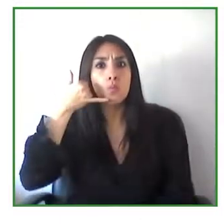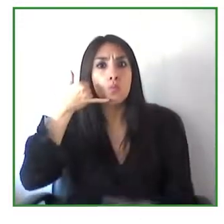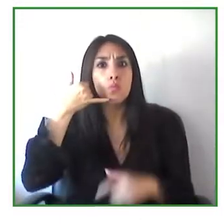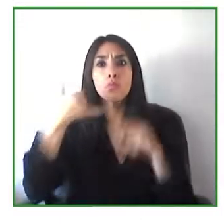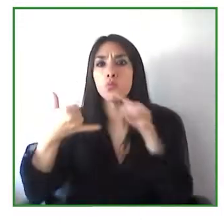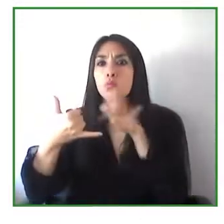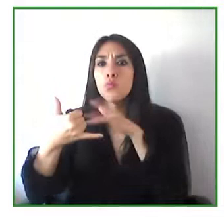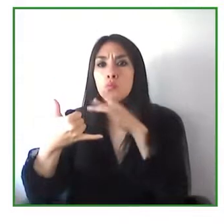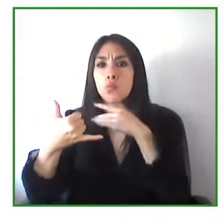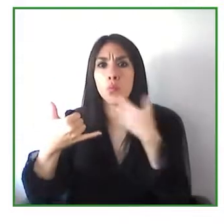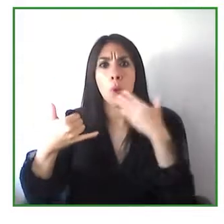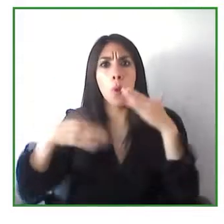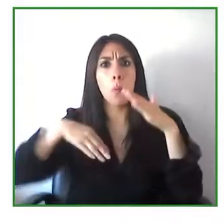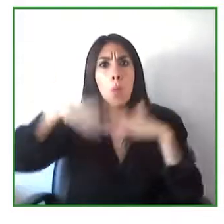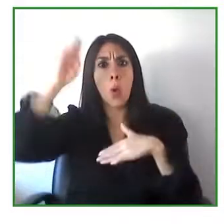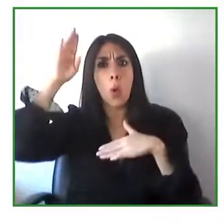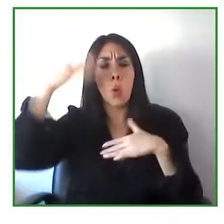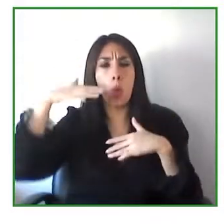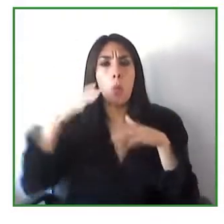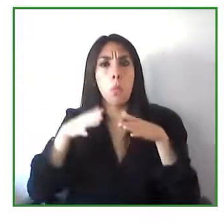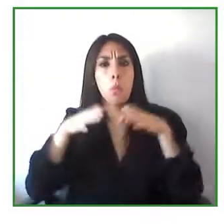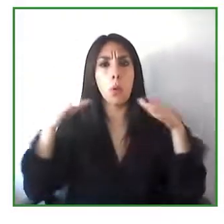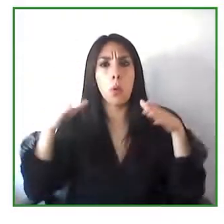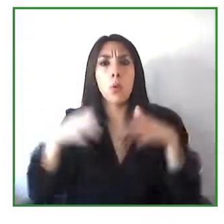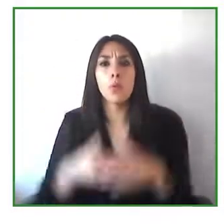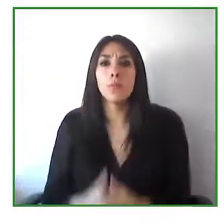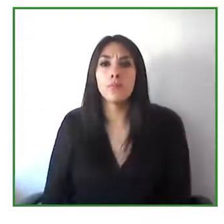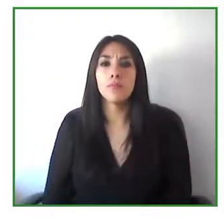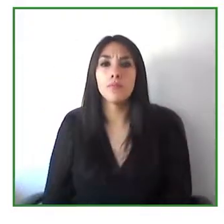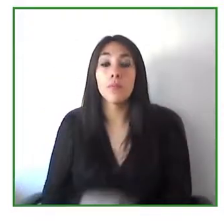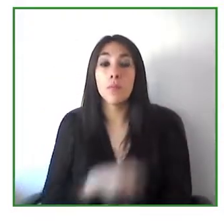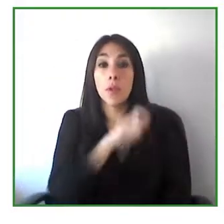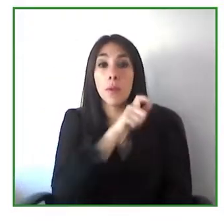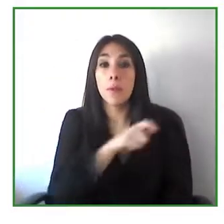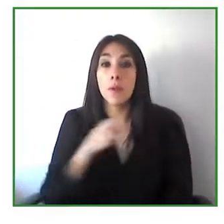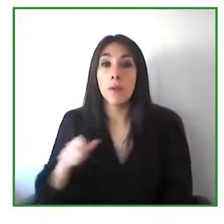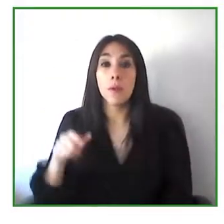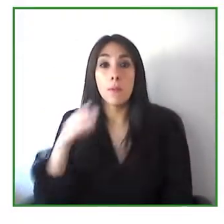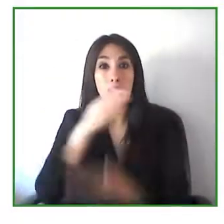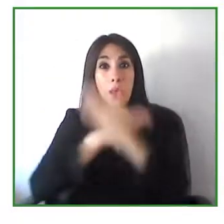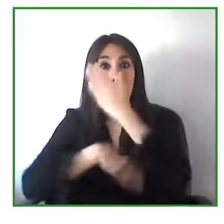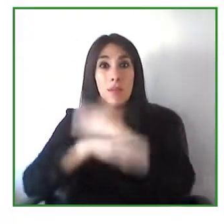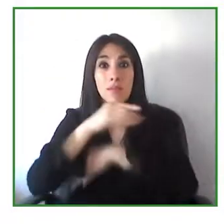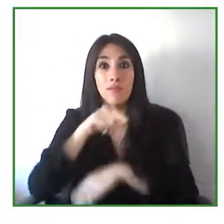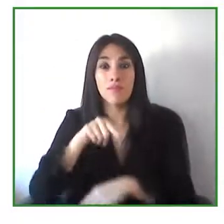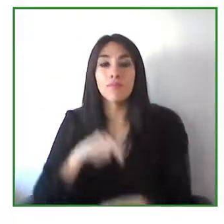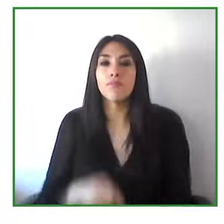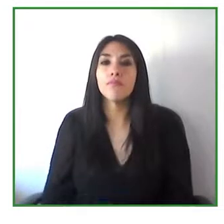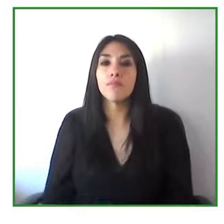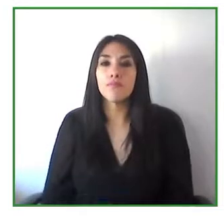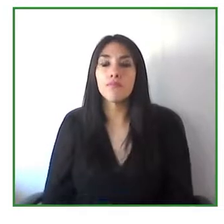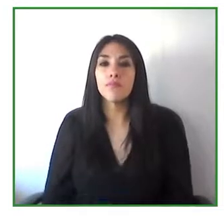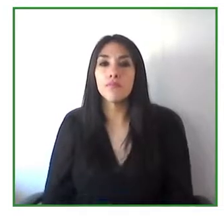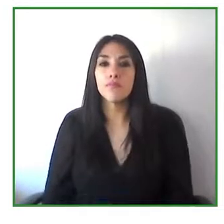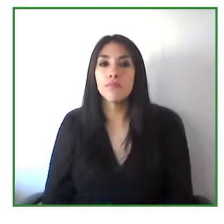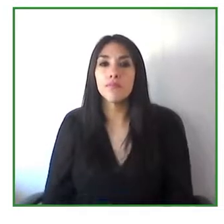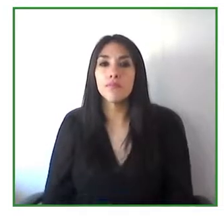you know, having access to the right mobile excessively features are really really a